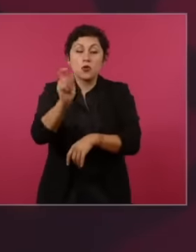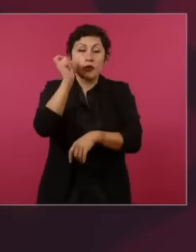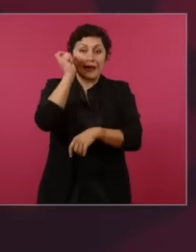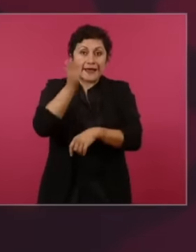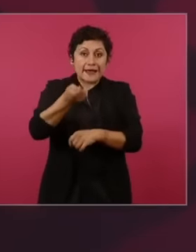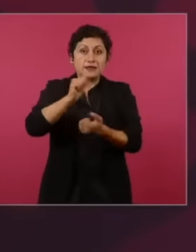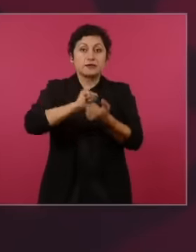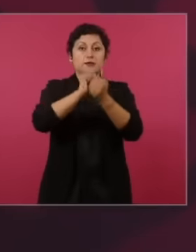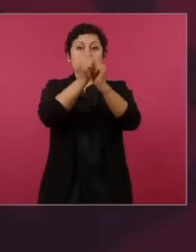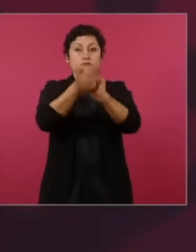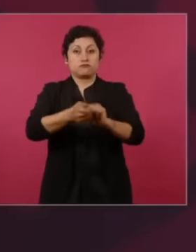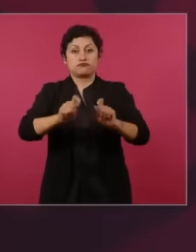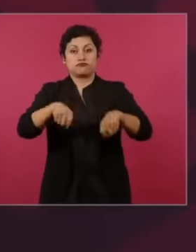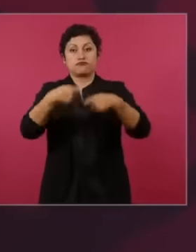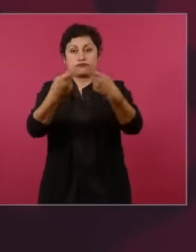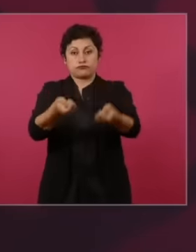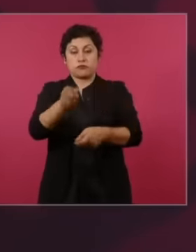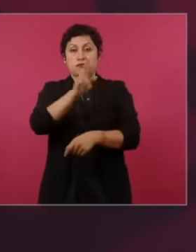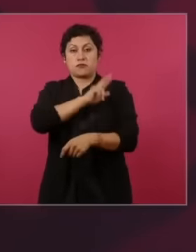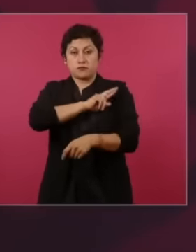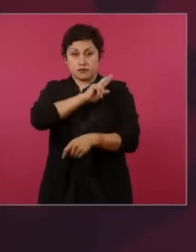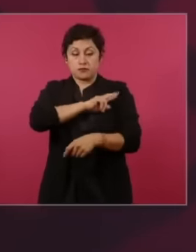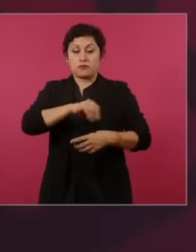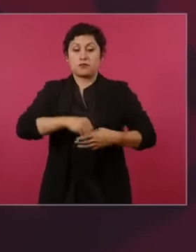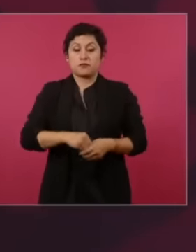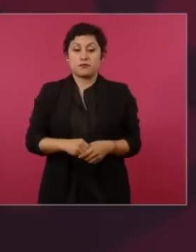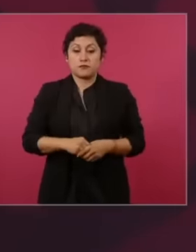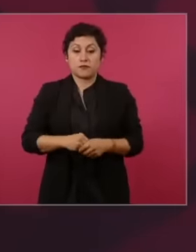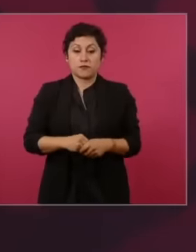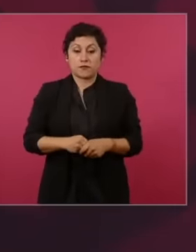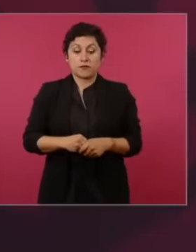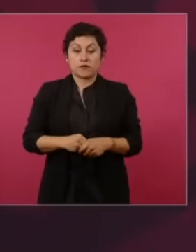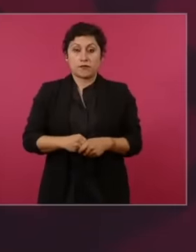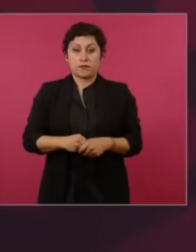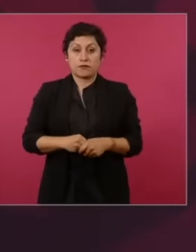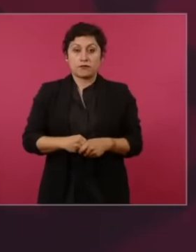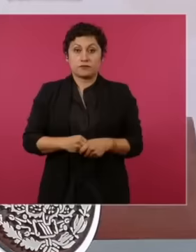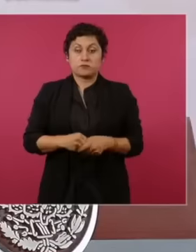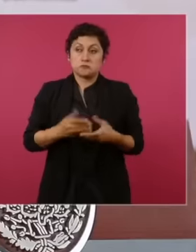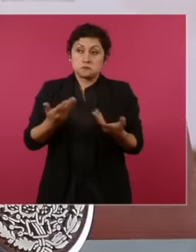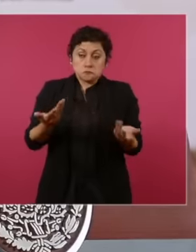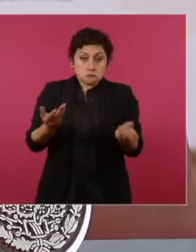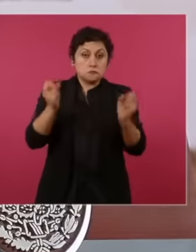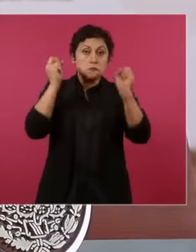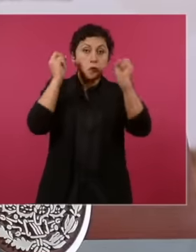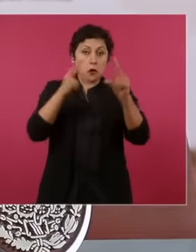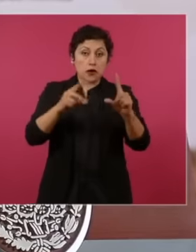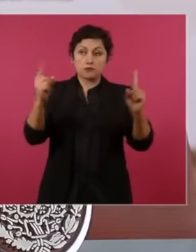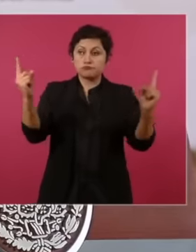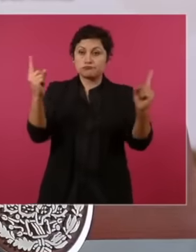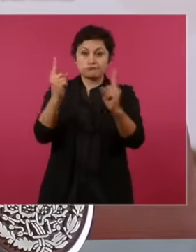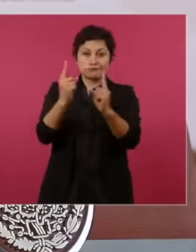already answers No, because we agree,